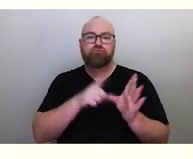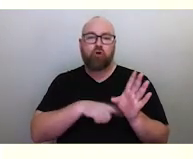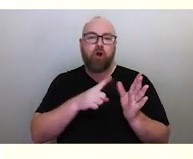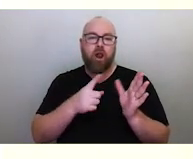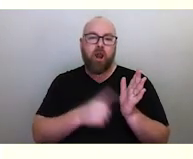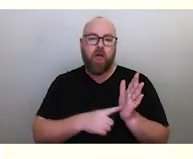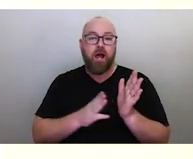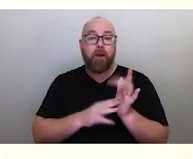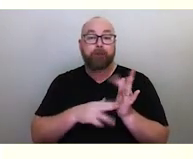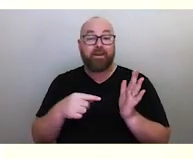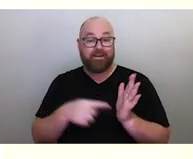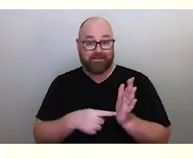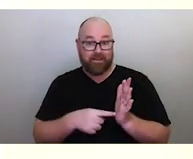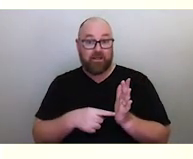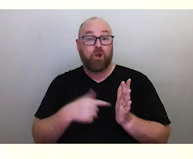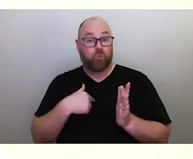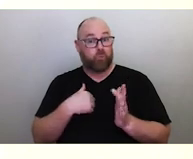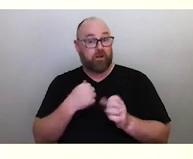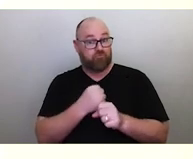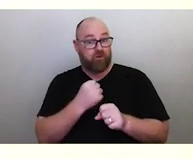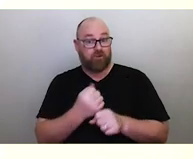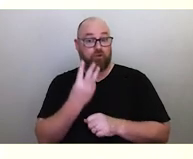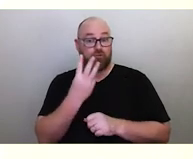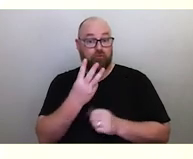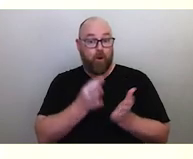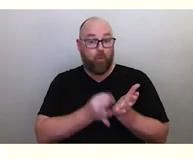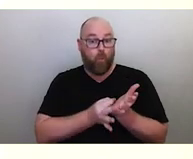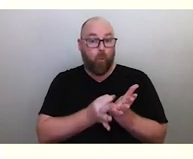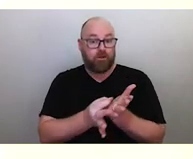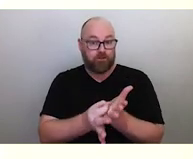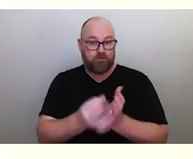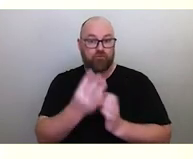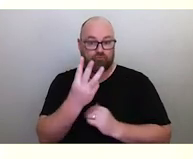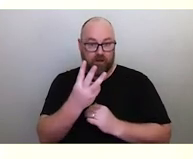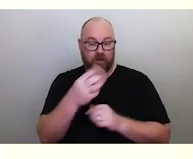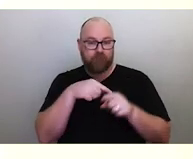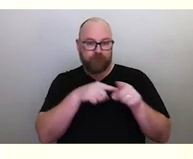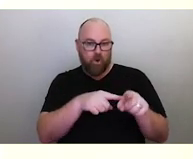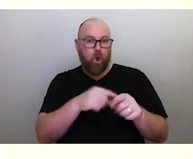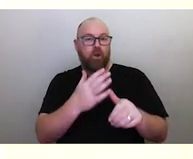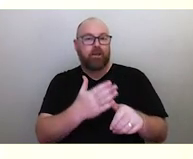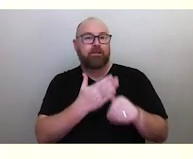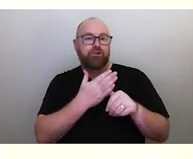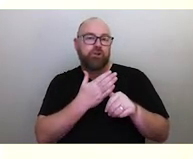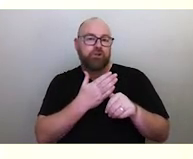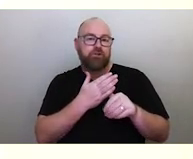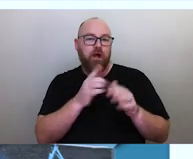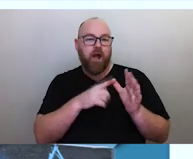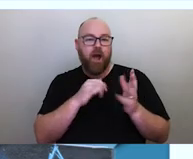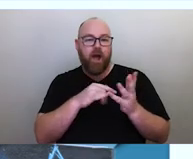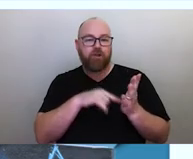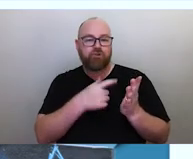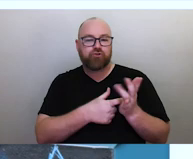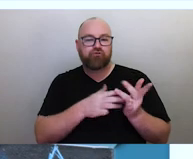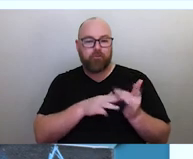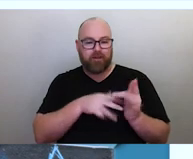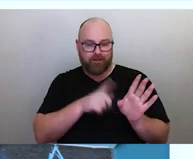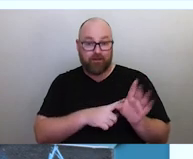and we commissioned three coins based on Indigenous Astronomy. One of them featured Beizam the Shark,